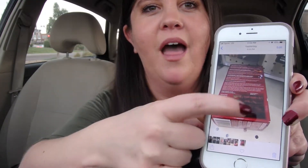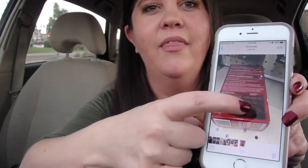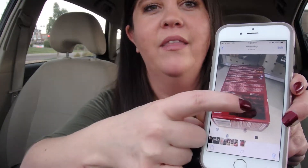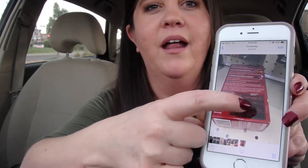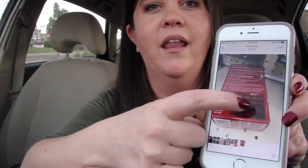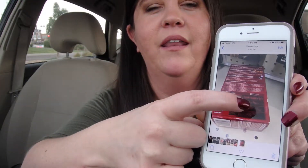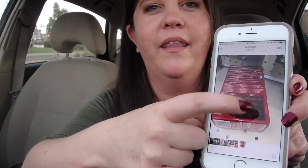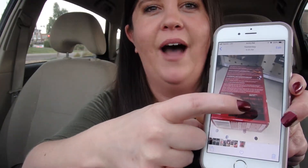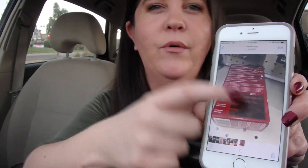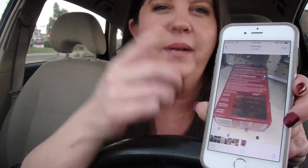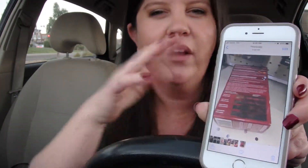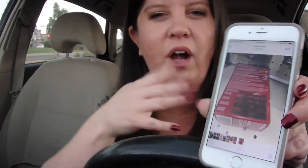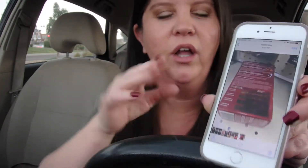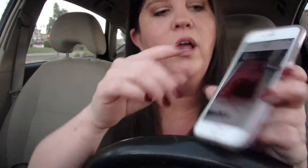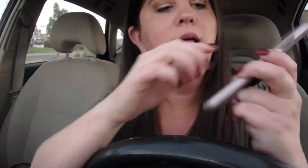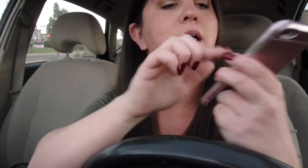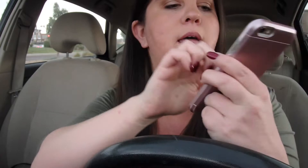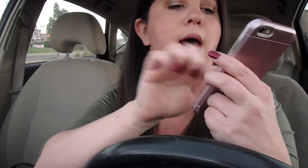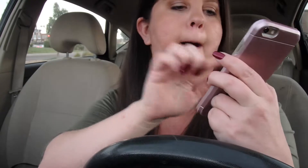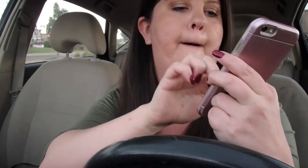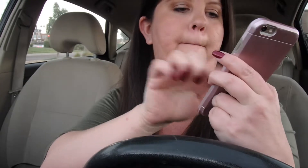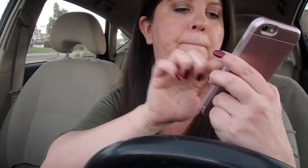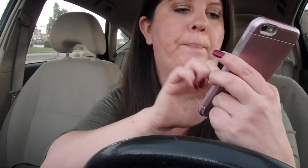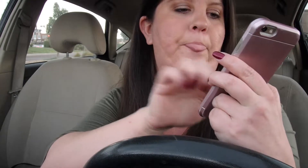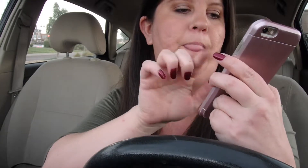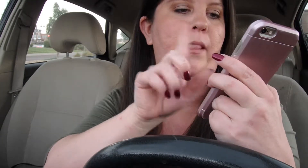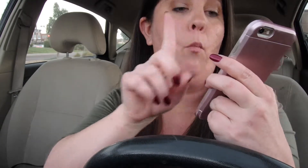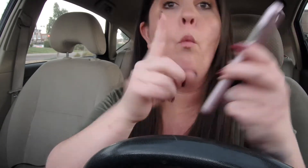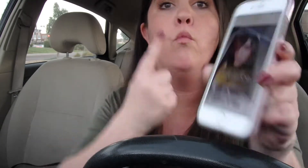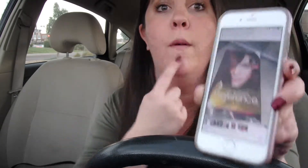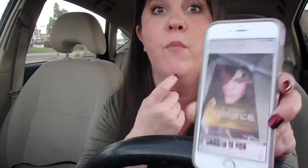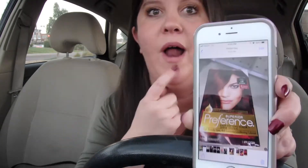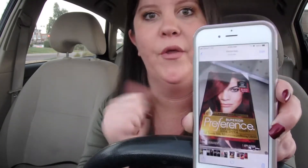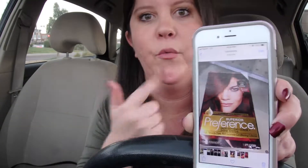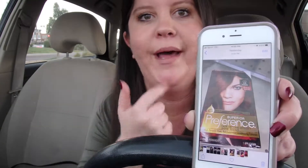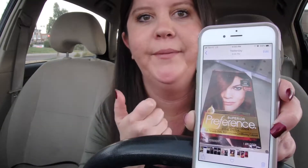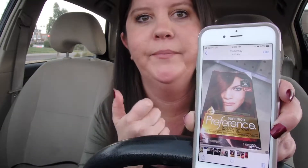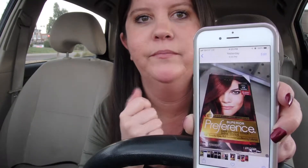And then that will be the color Then one more other red